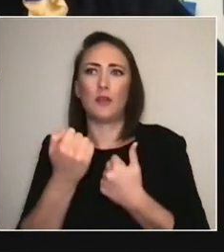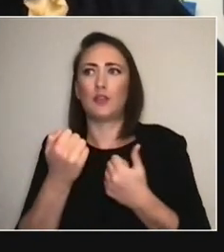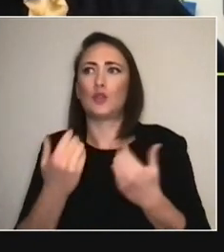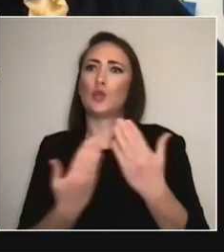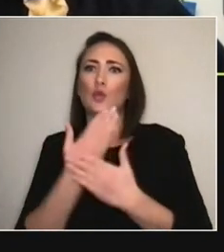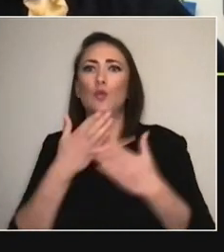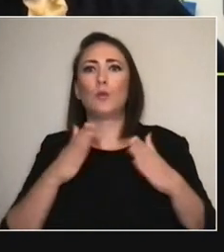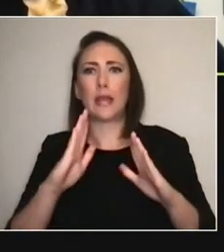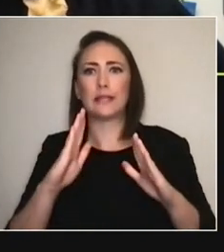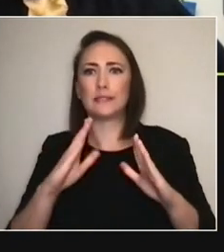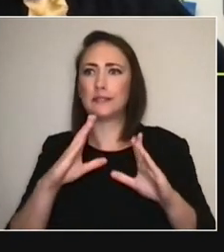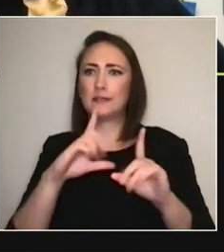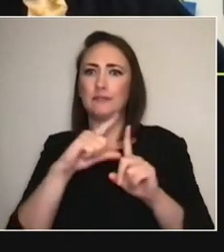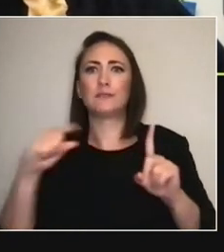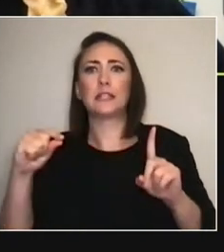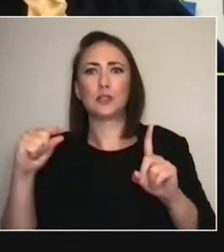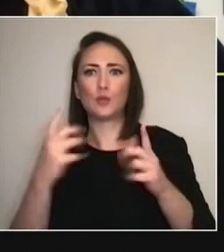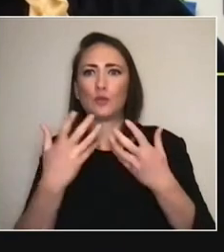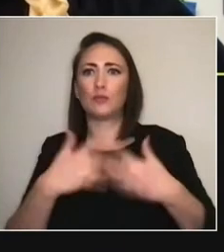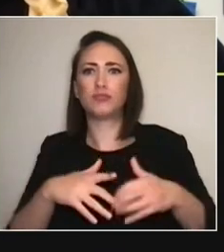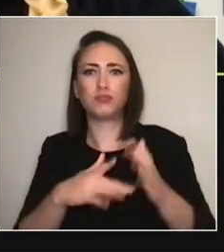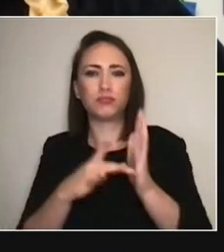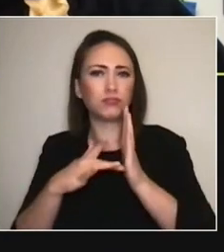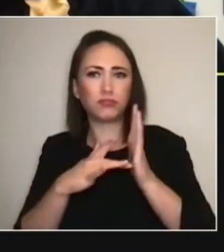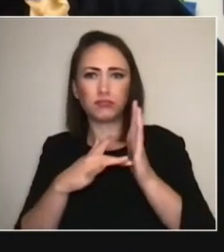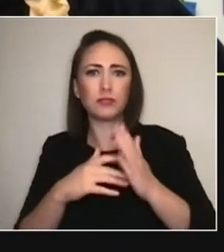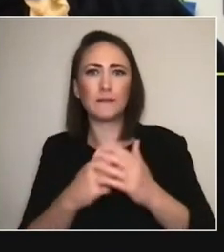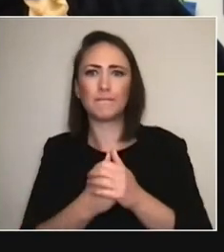have really embraced tech has really been surprising for me.